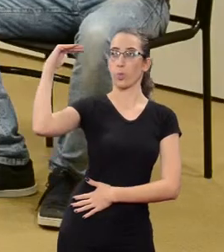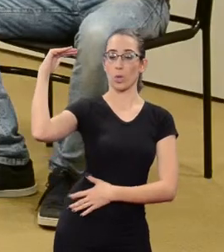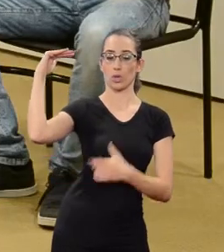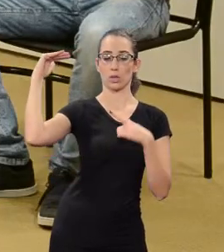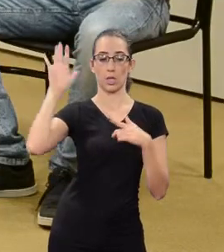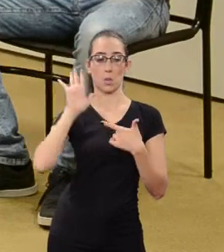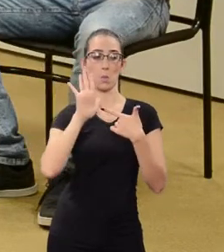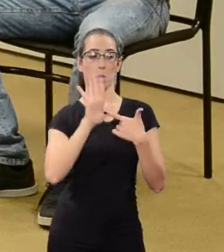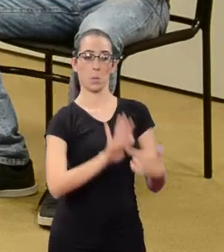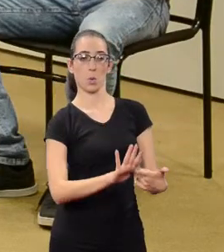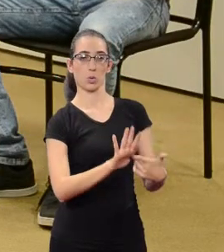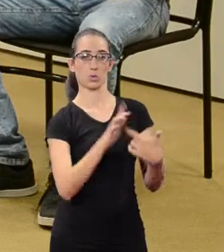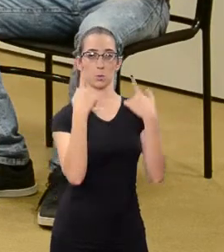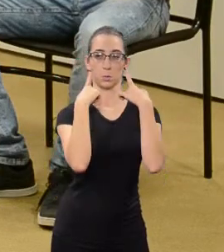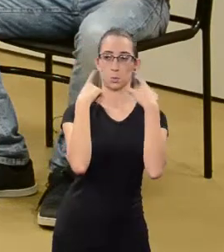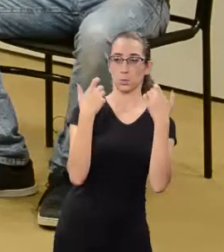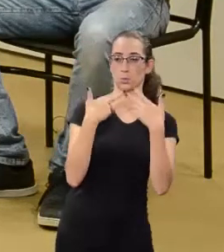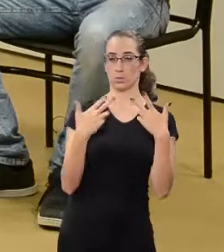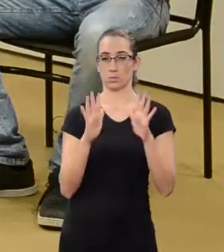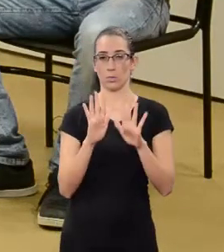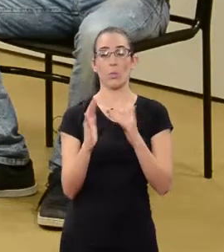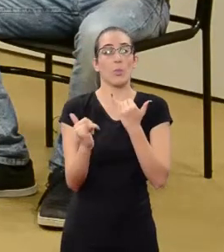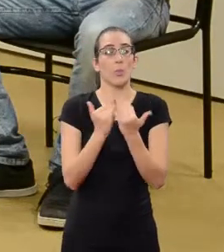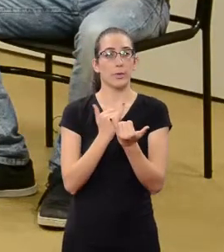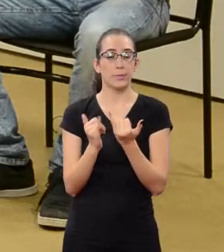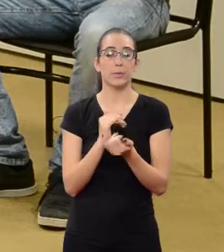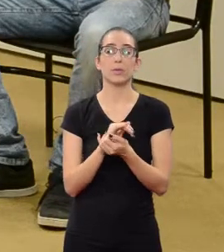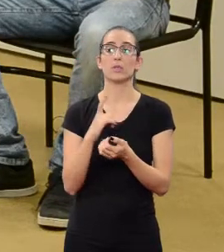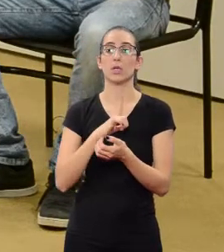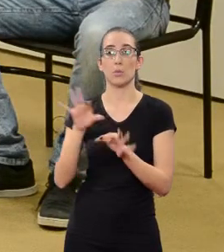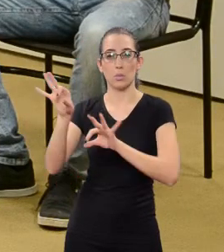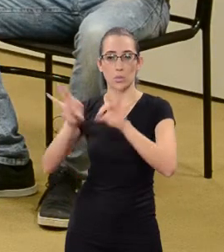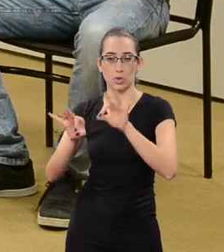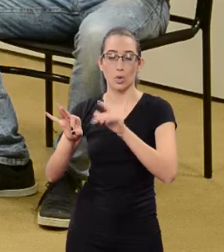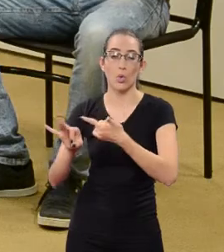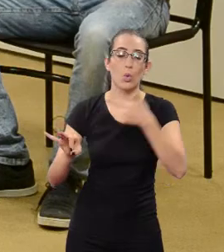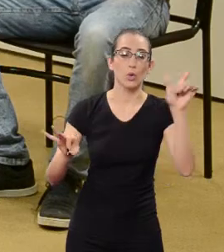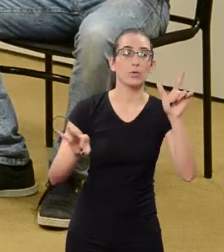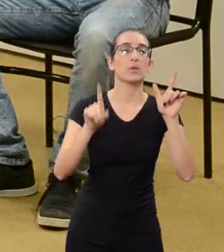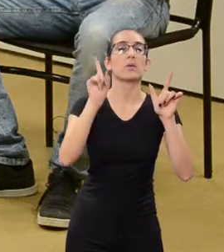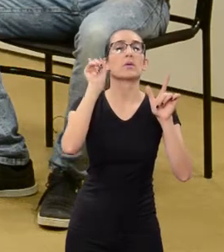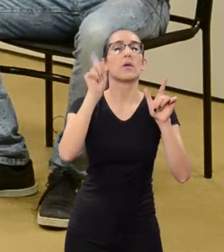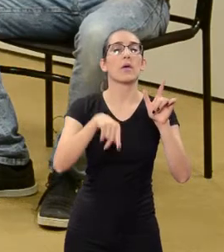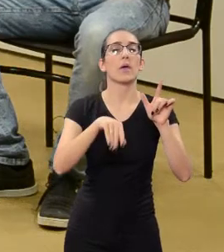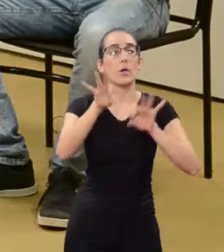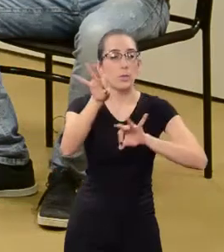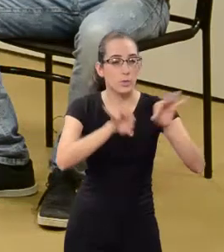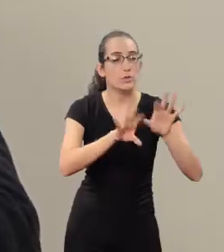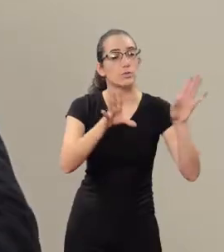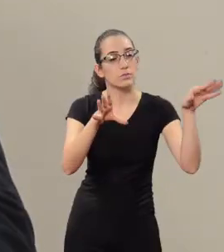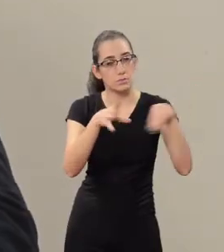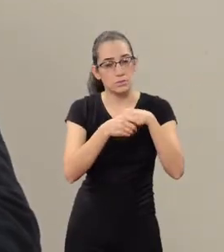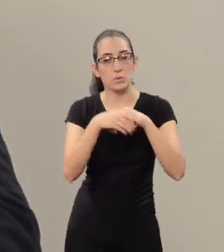to be linked to that. We have this notion. We have another project